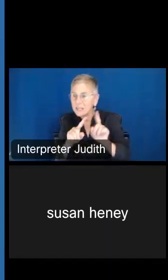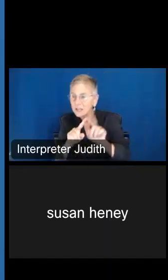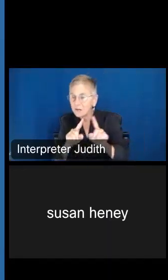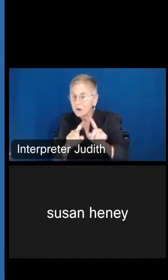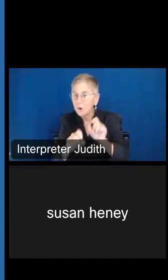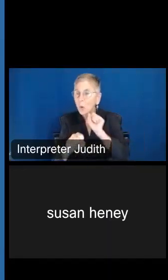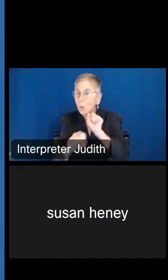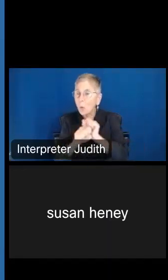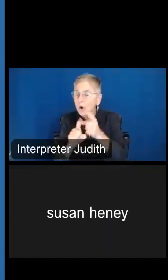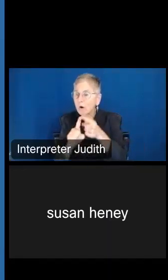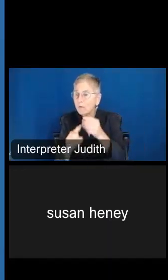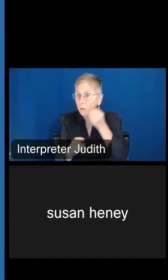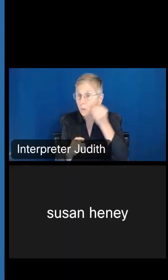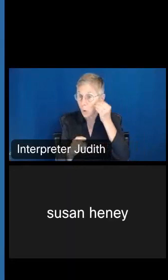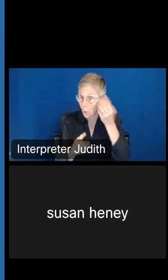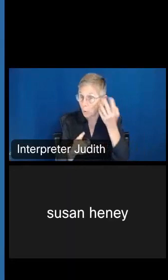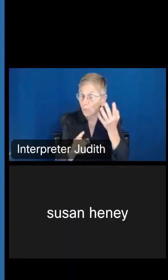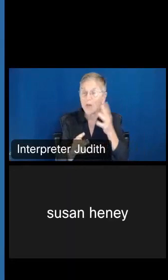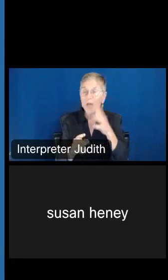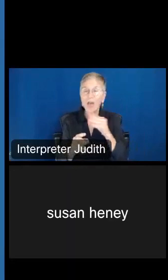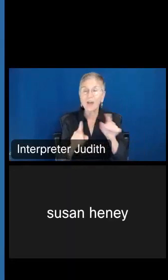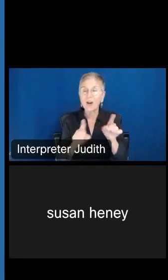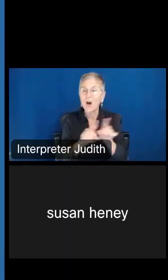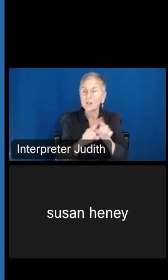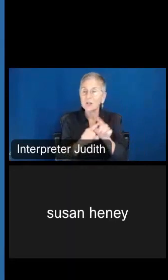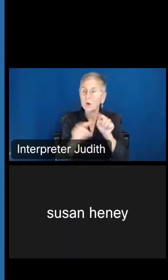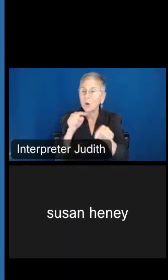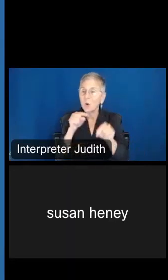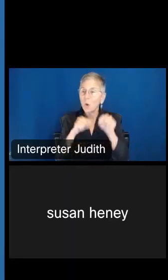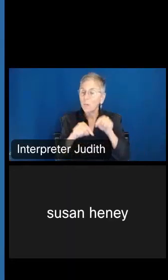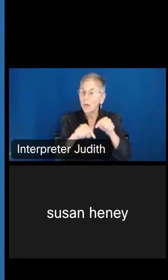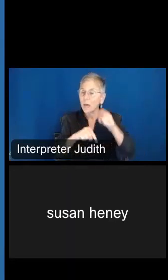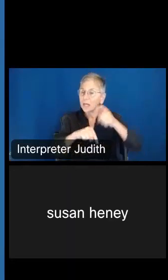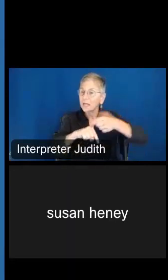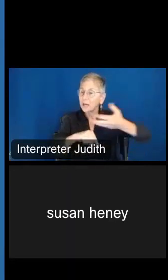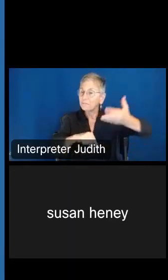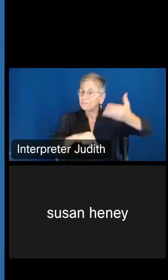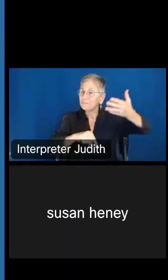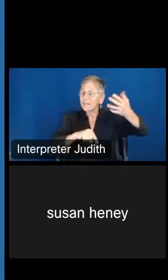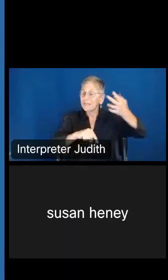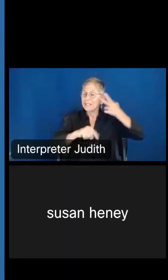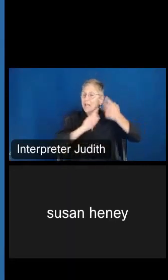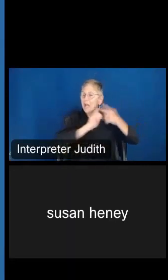rates, and we can also go back in time to show how that may have changed.